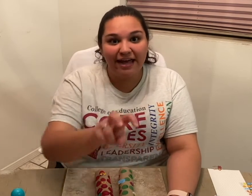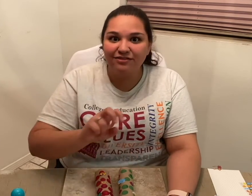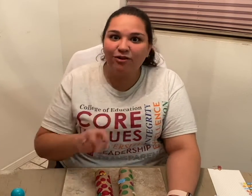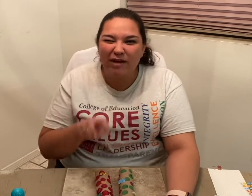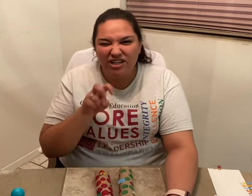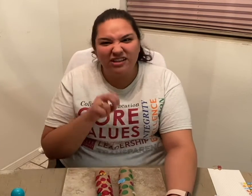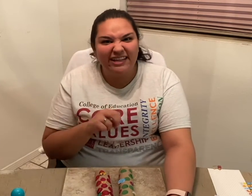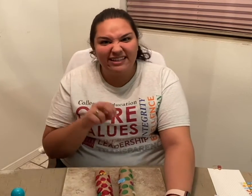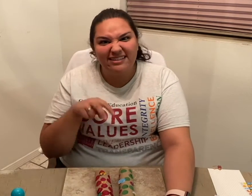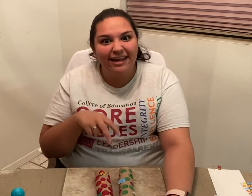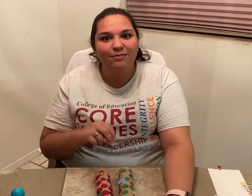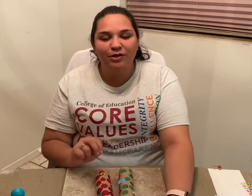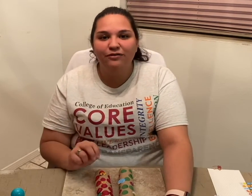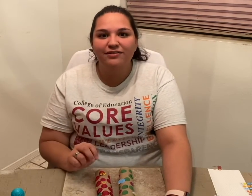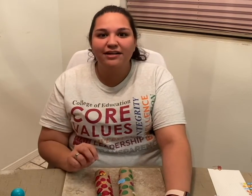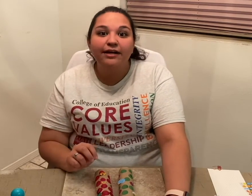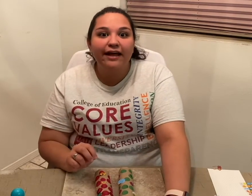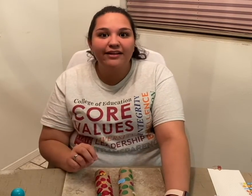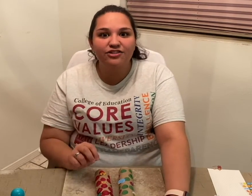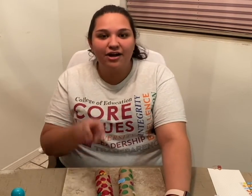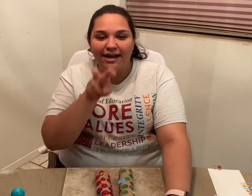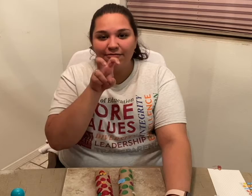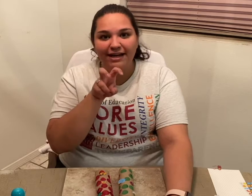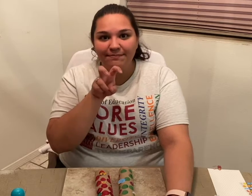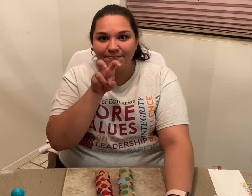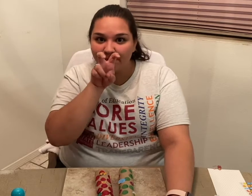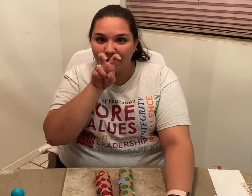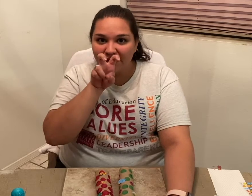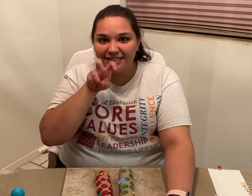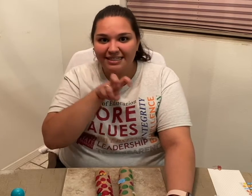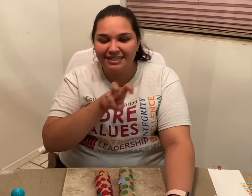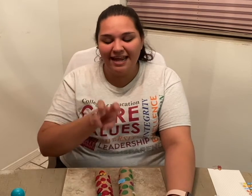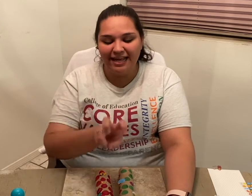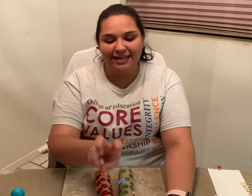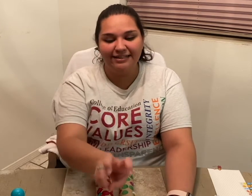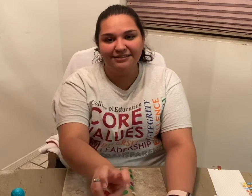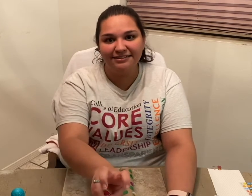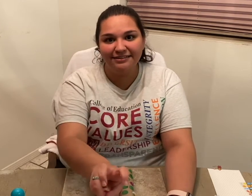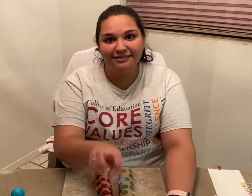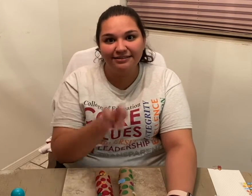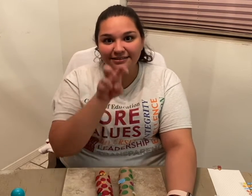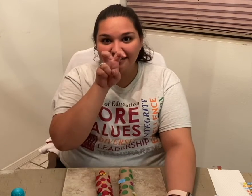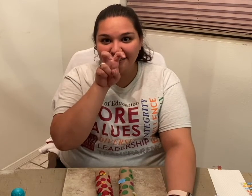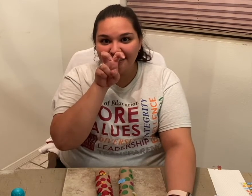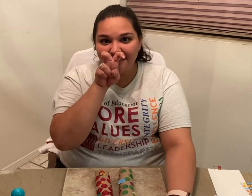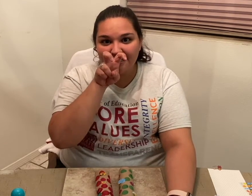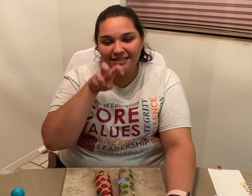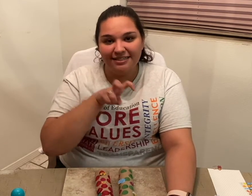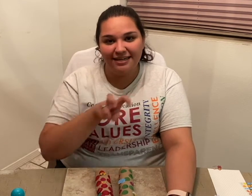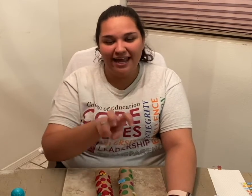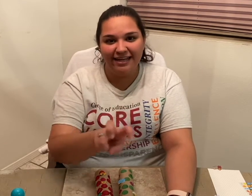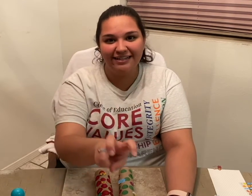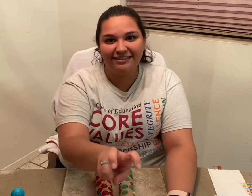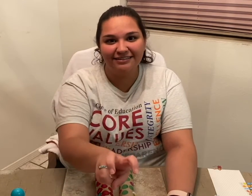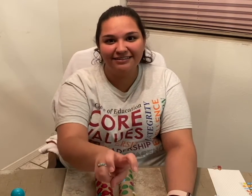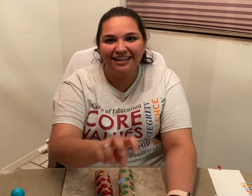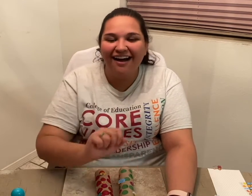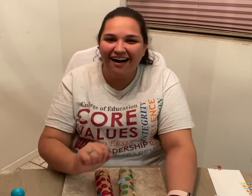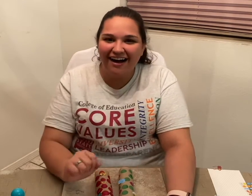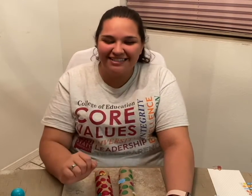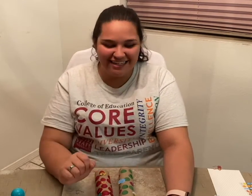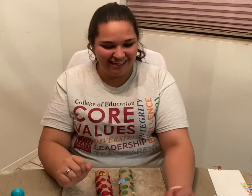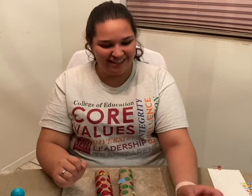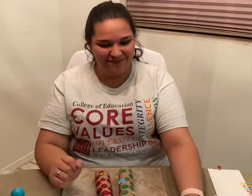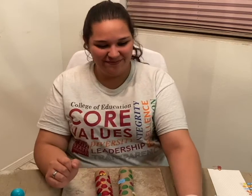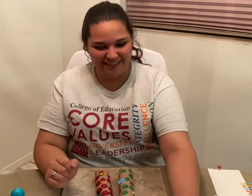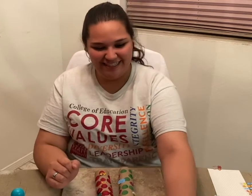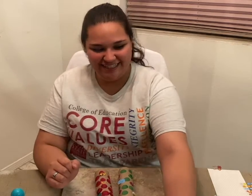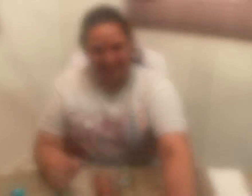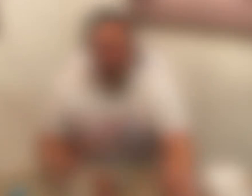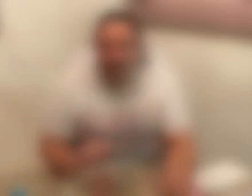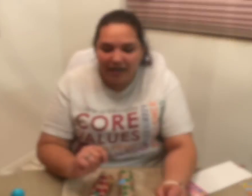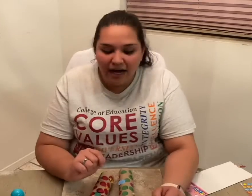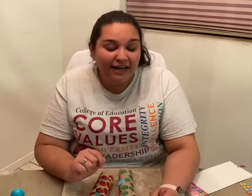formation like the snake moves. Now, let's try it! Ready? Snake (signs 'snake'). Snake (signs 'snake'). Awesome! Another